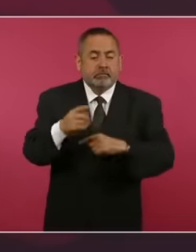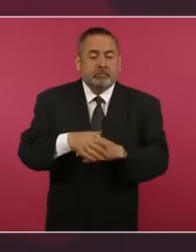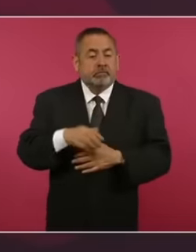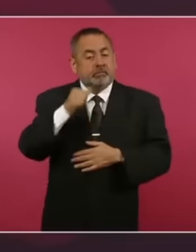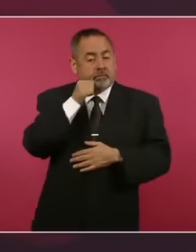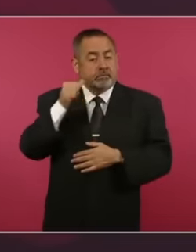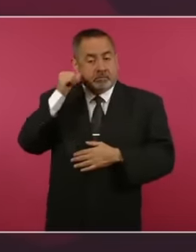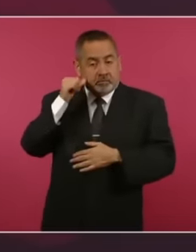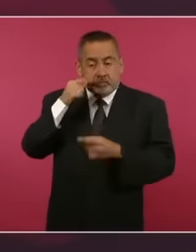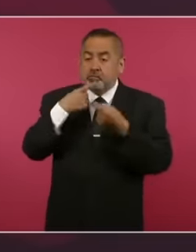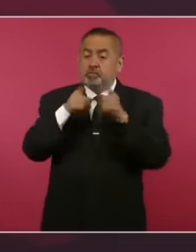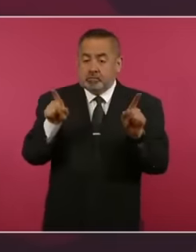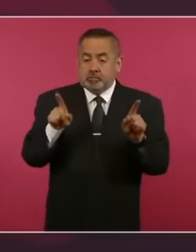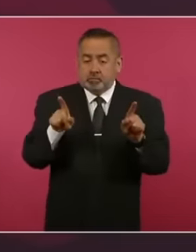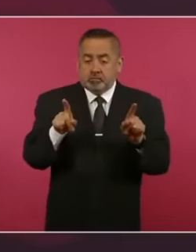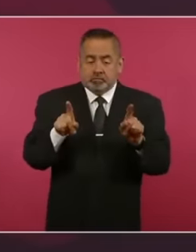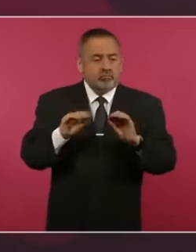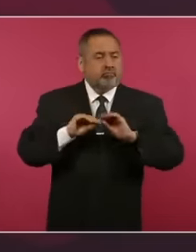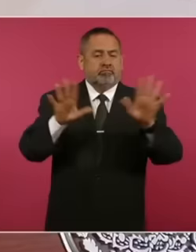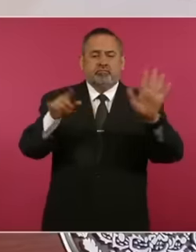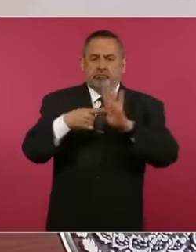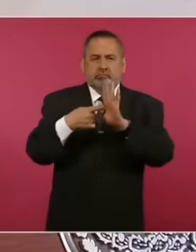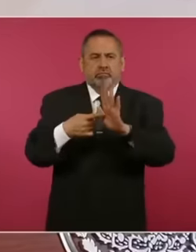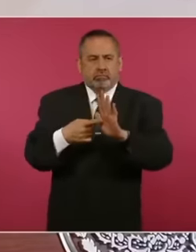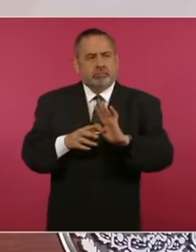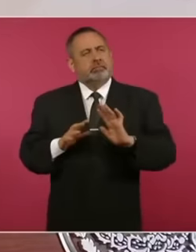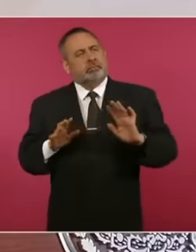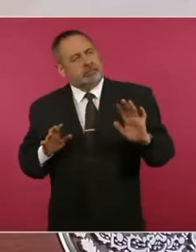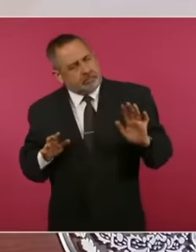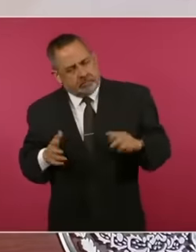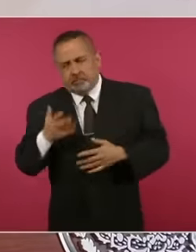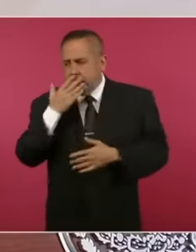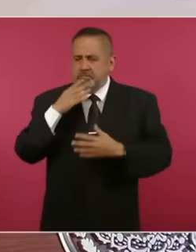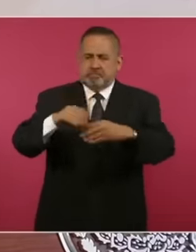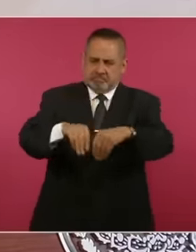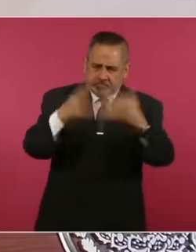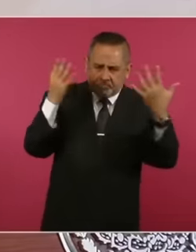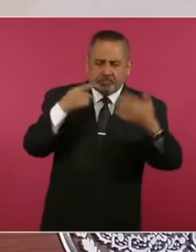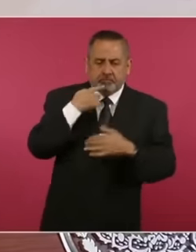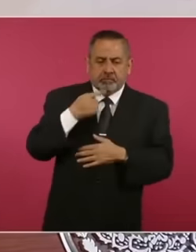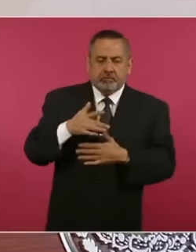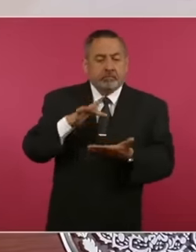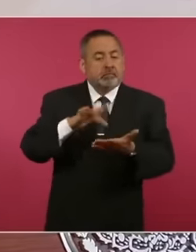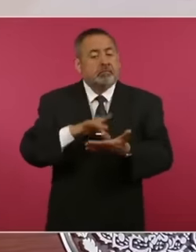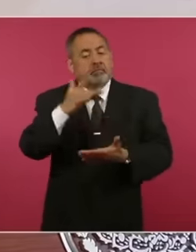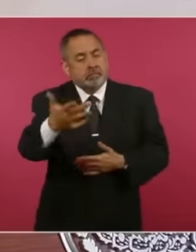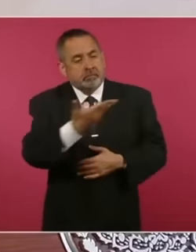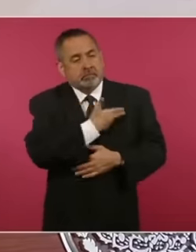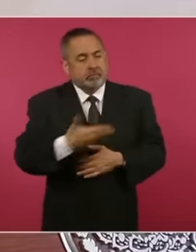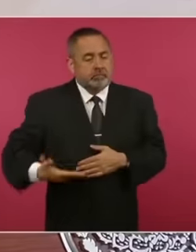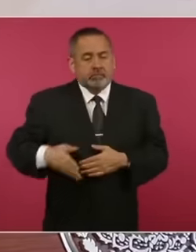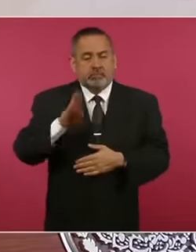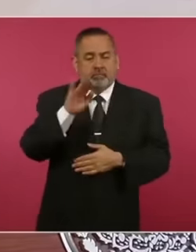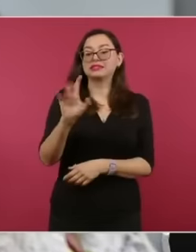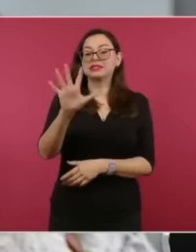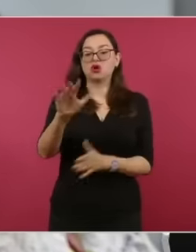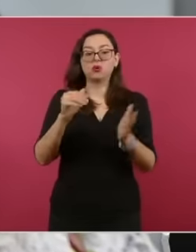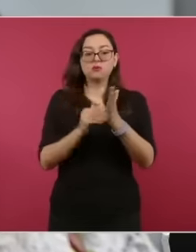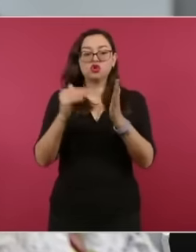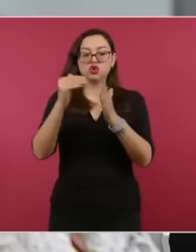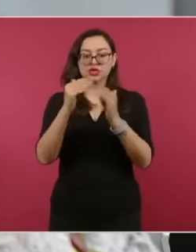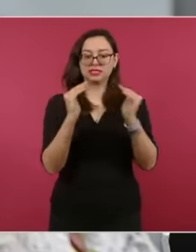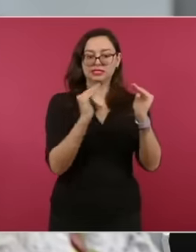It was a very defined position that we thank President Biden very much and in a special way,